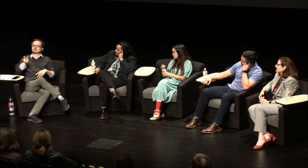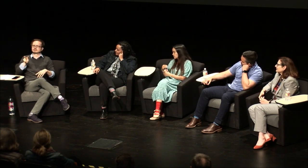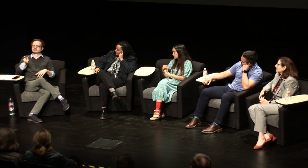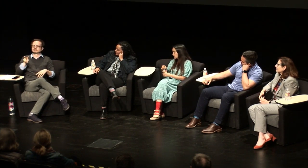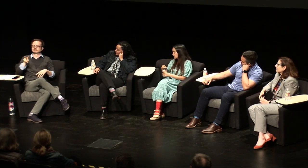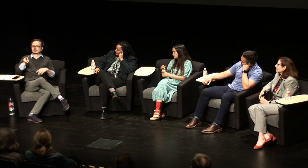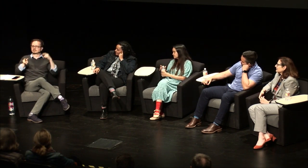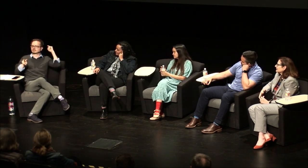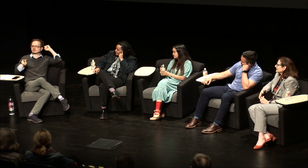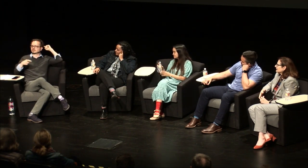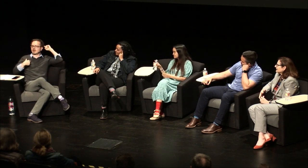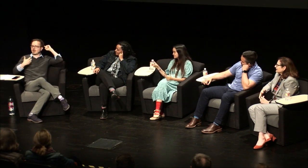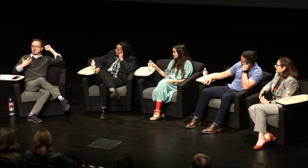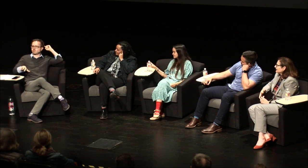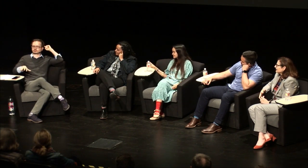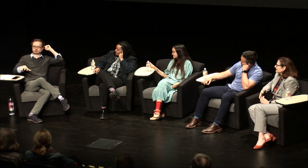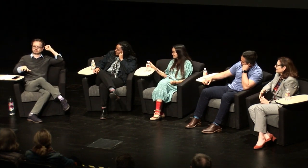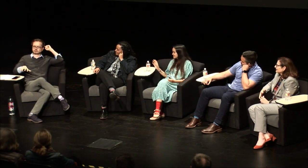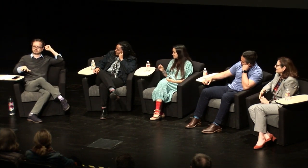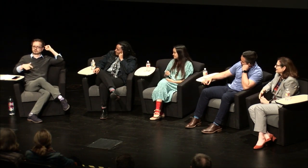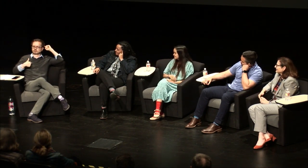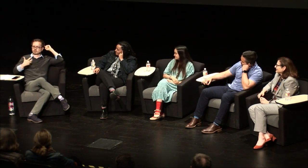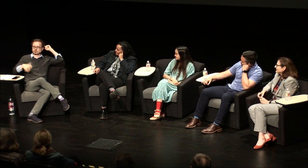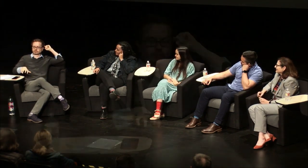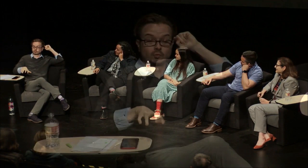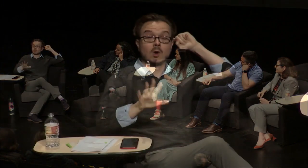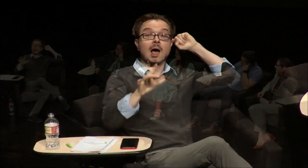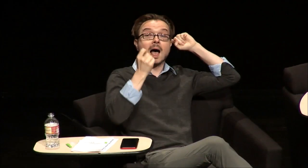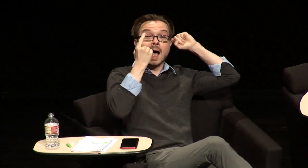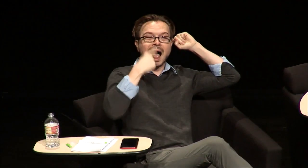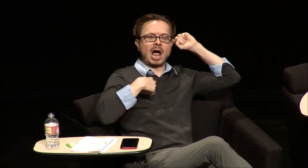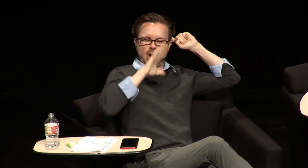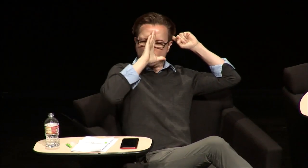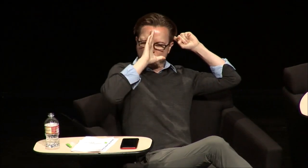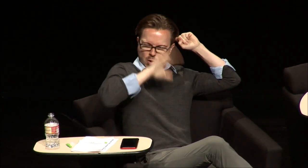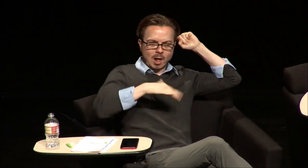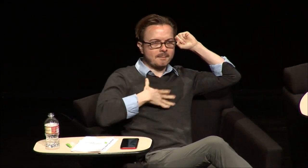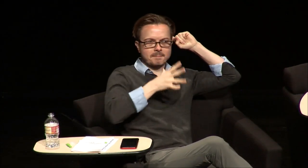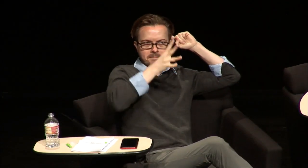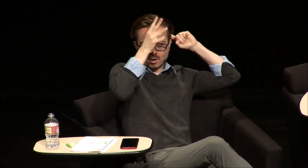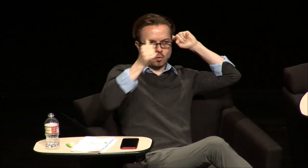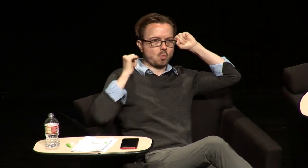performance and I was like uh I don't know why would I want to do that and I